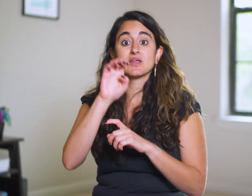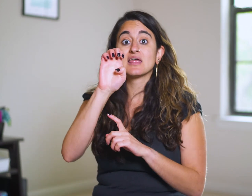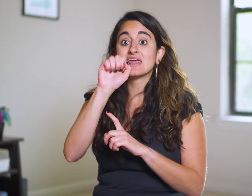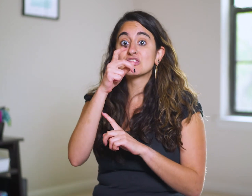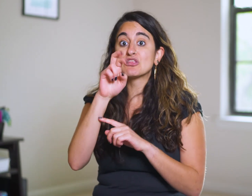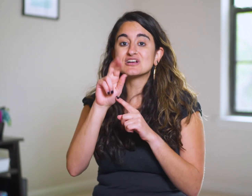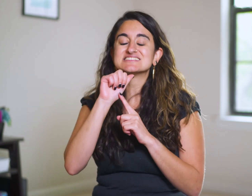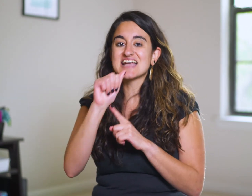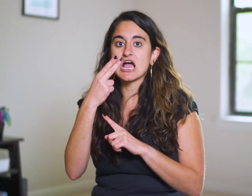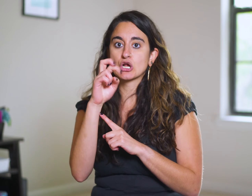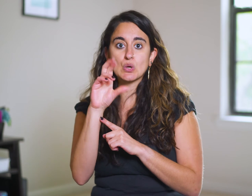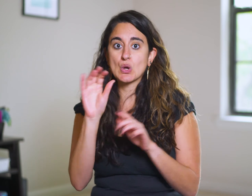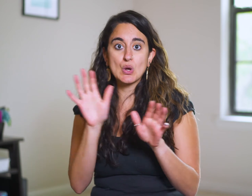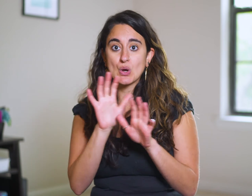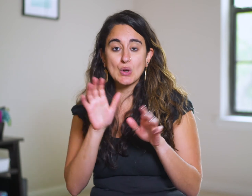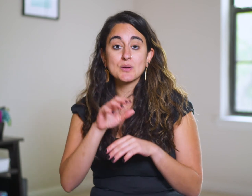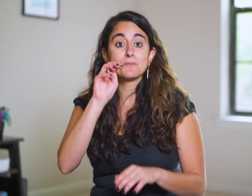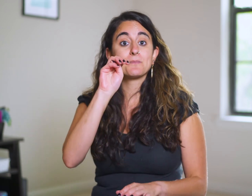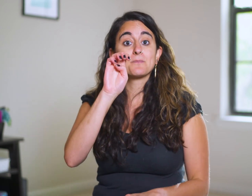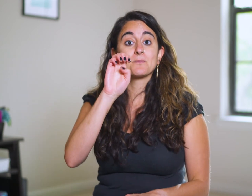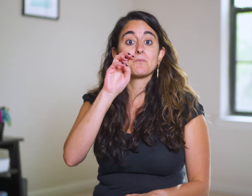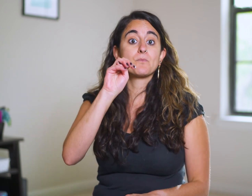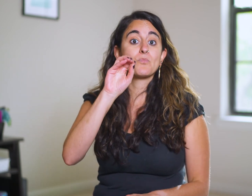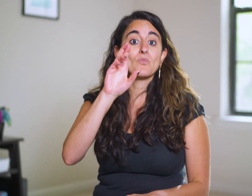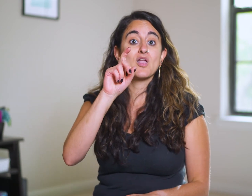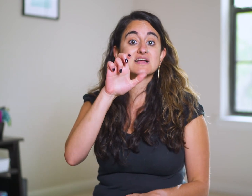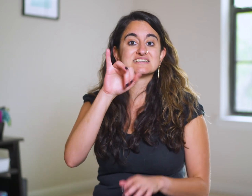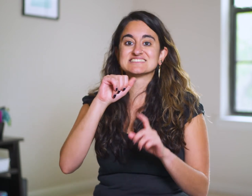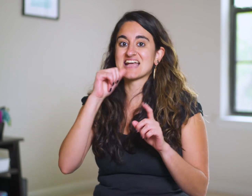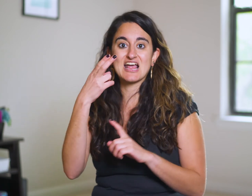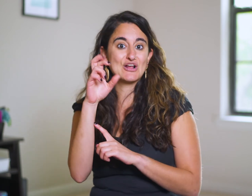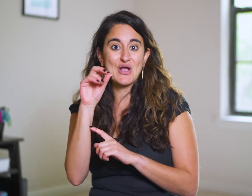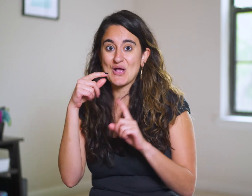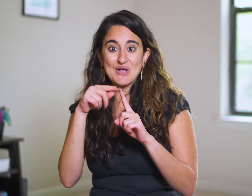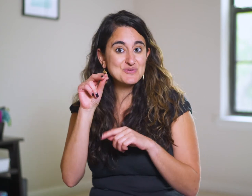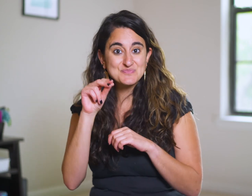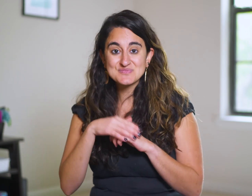Esther isn’t the hero here, and Mordecai isn’t the hero—